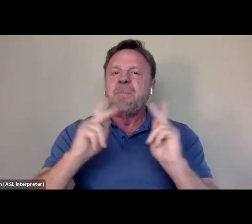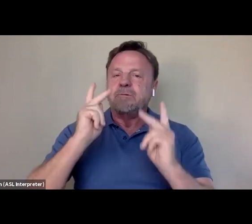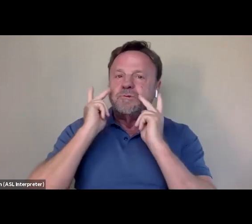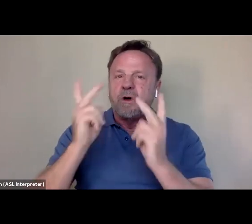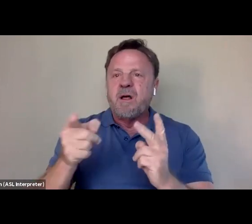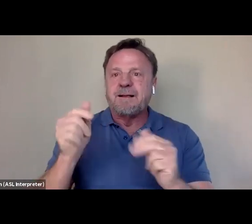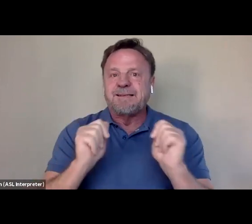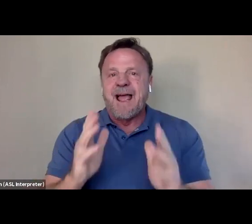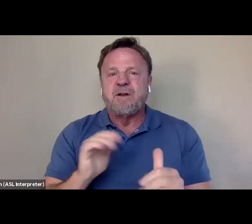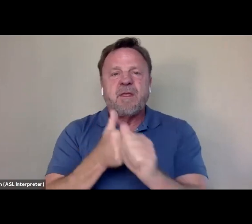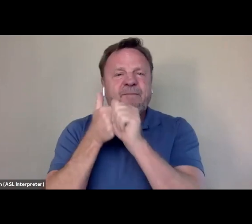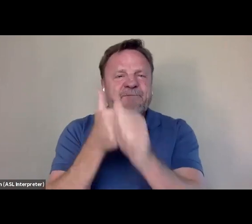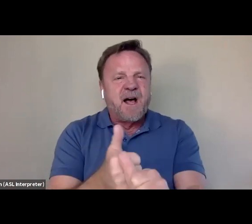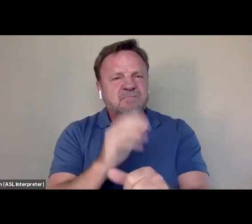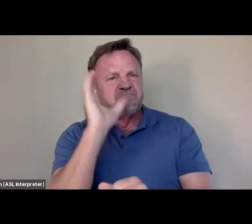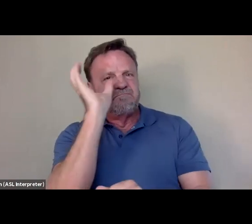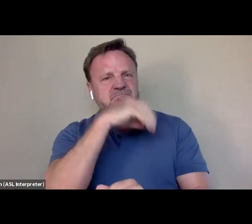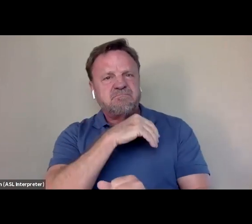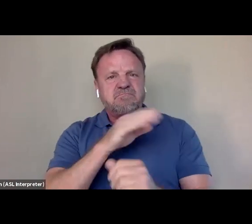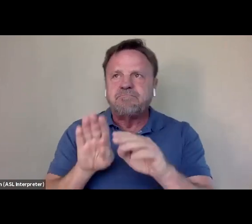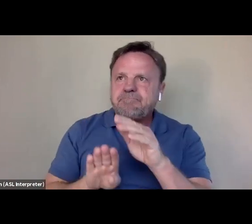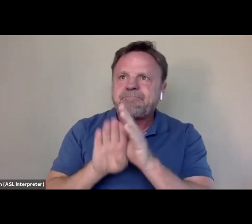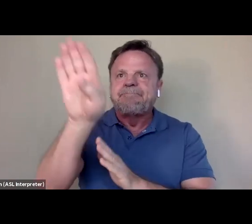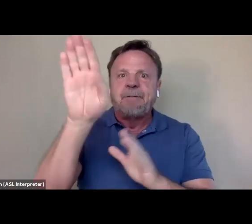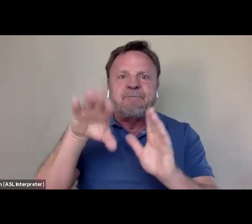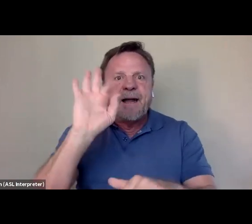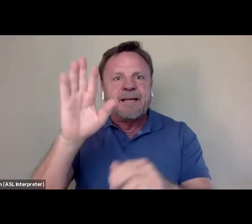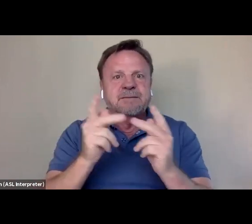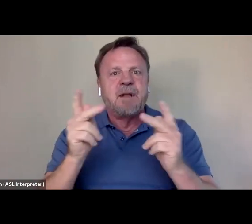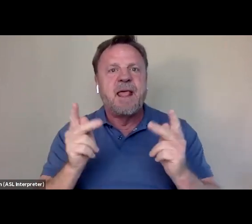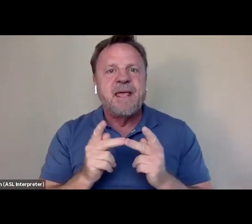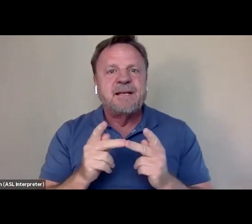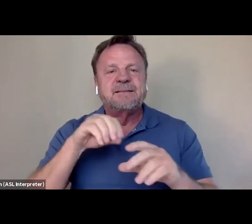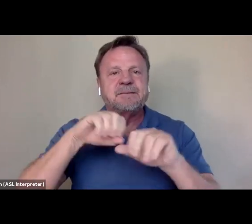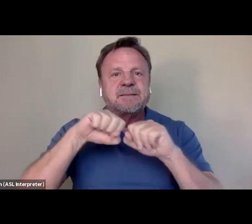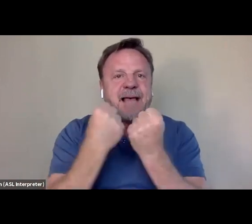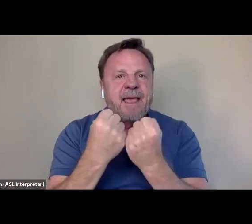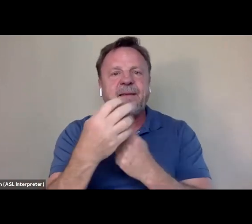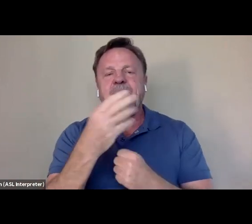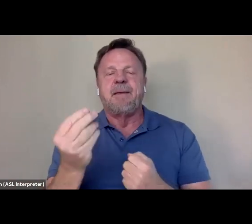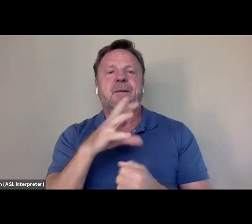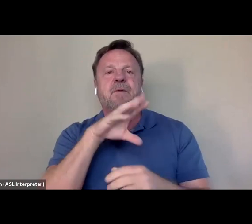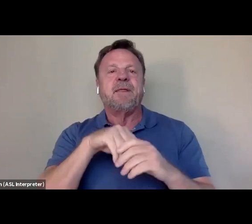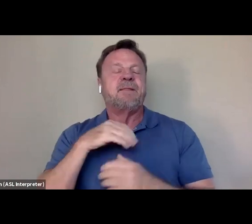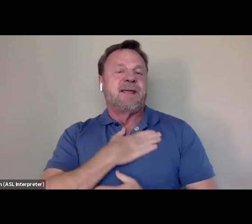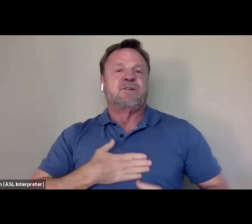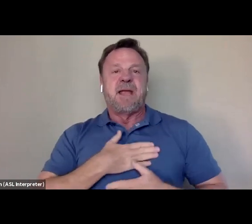who followed such an unusual trajectory and finding his place in society and in the entertainment industry yet he remains